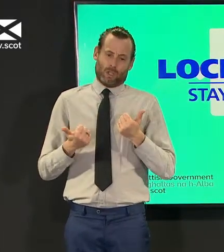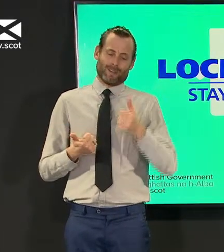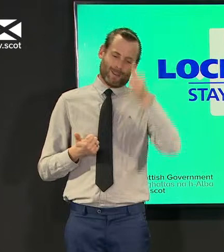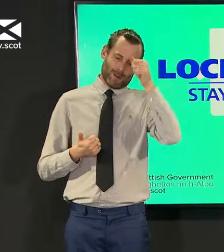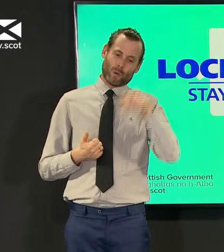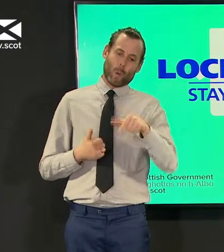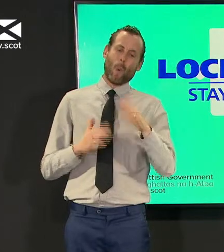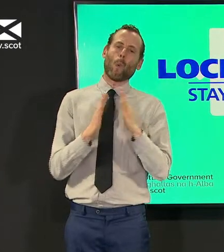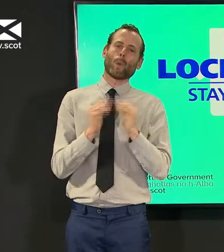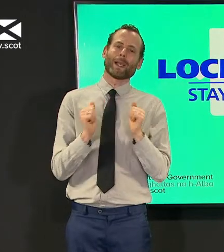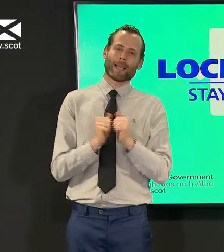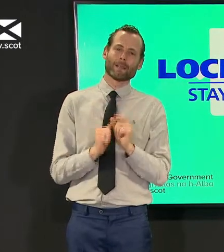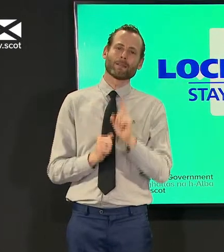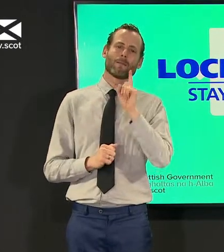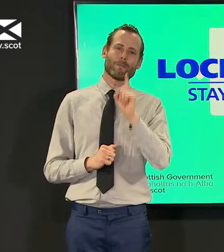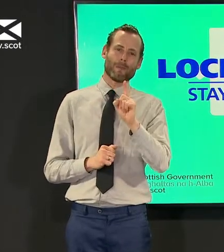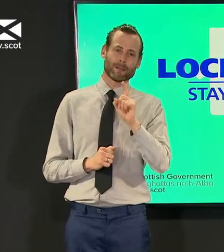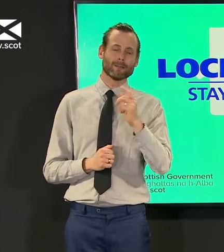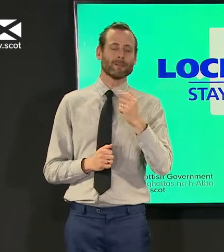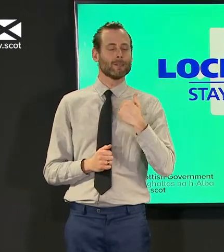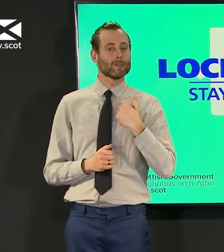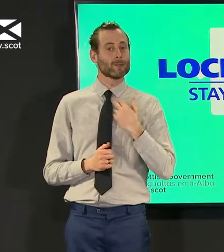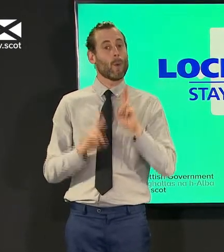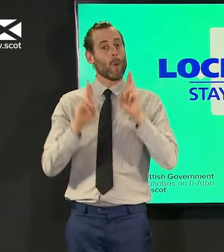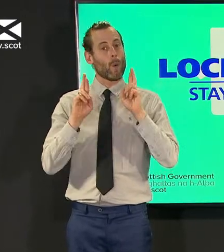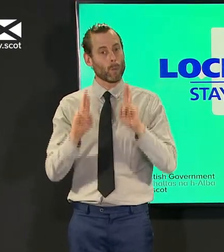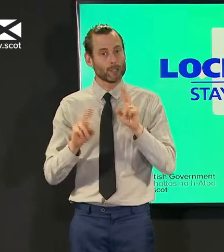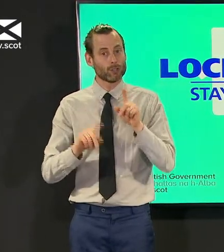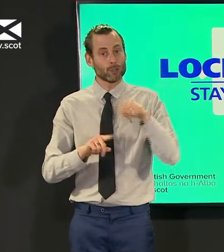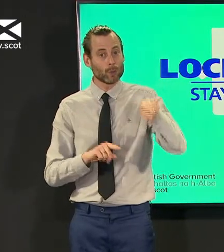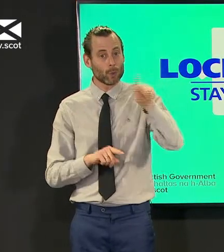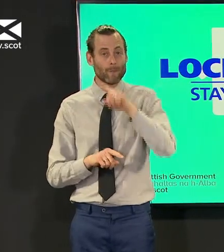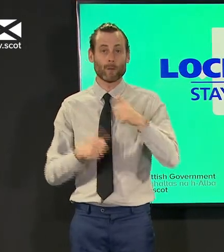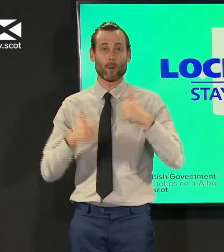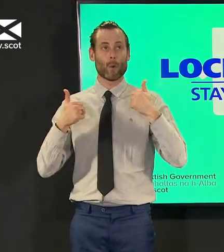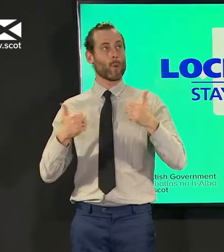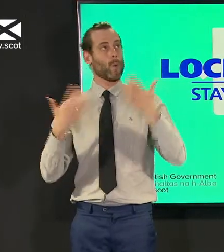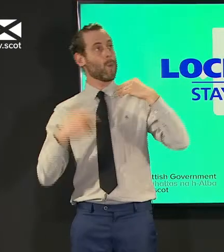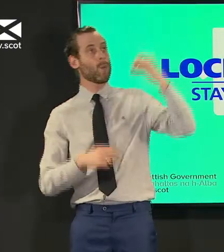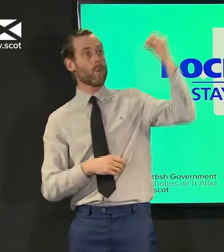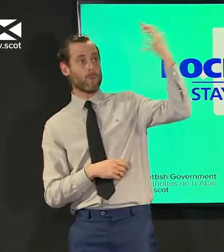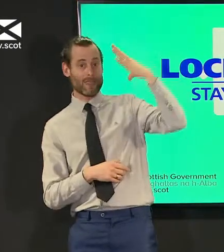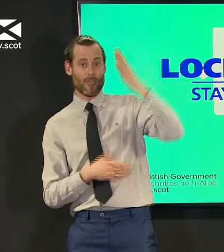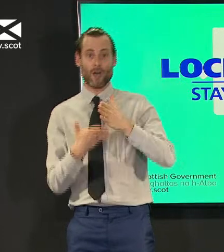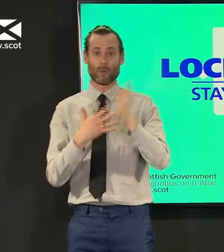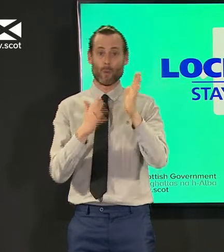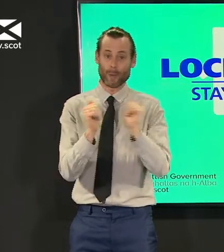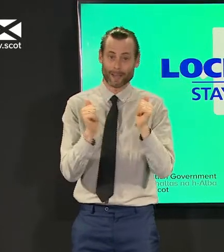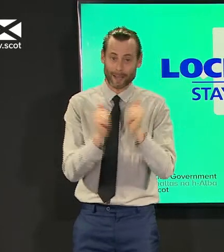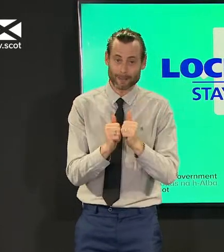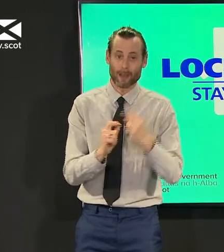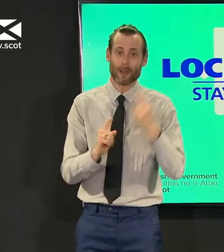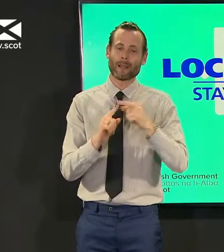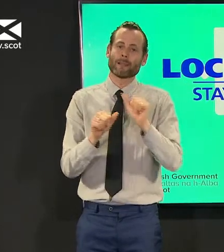uh with my very best wishes for decent weather and the best weekend that you can